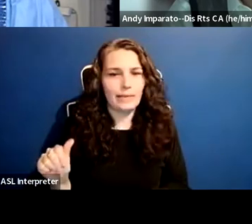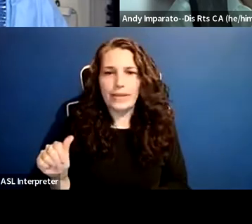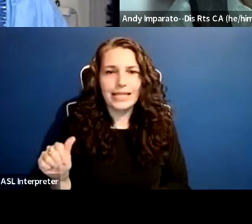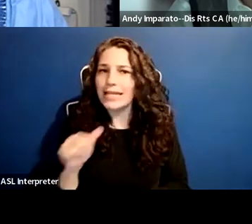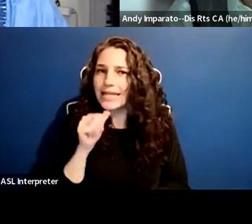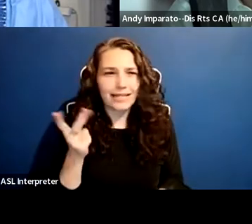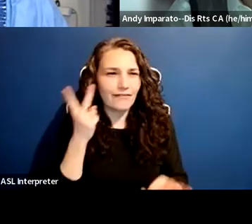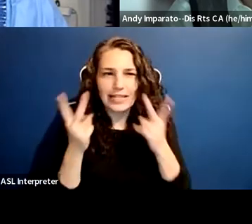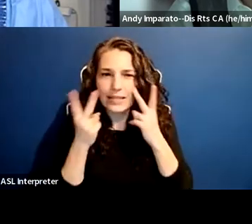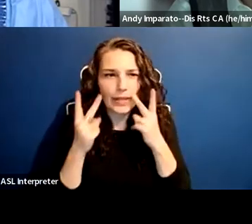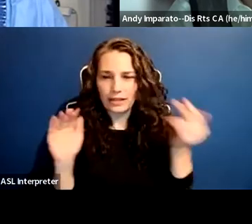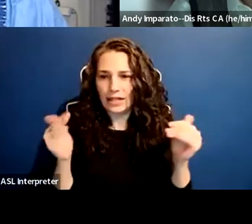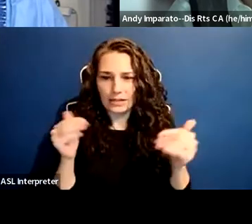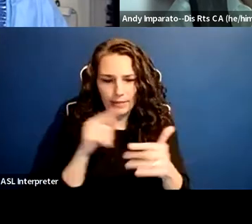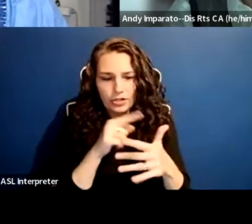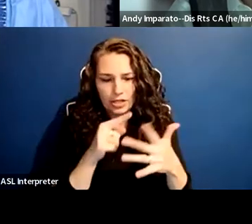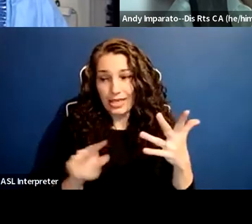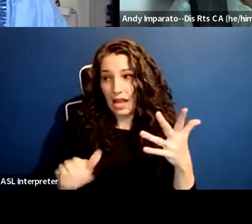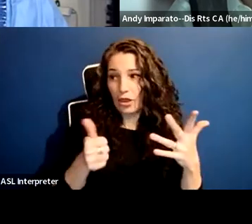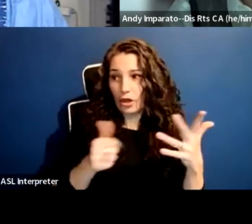So I think there is a lot of different ways